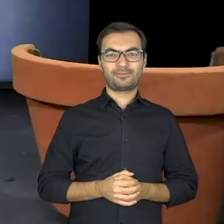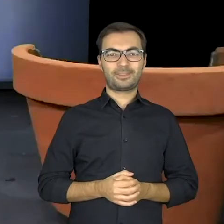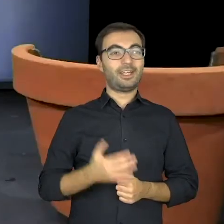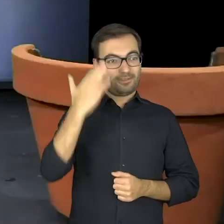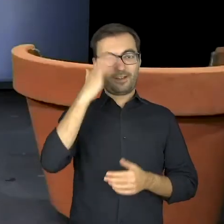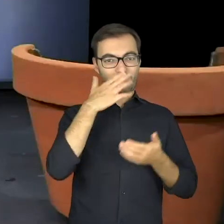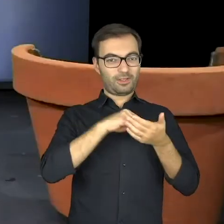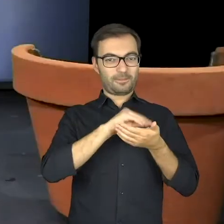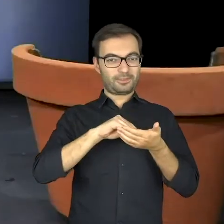Are you familiar with notes?